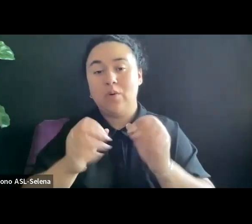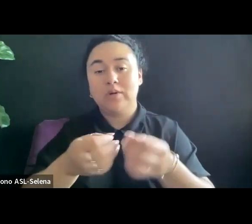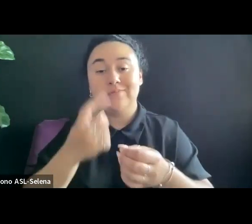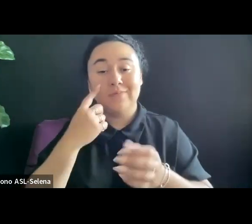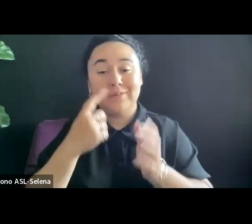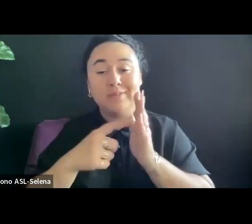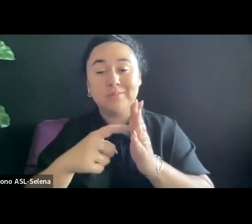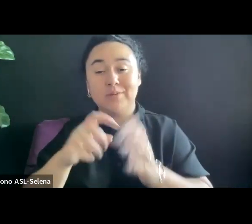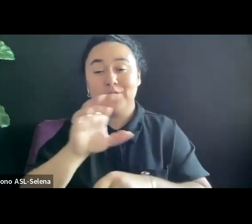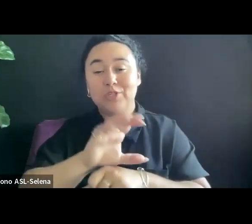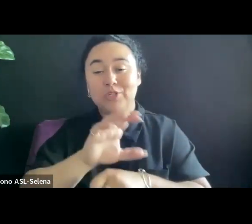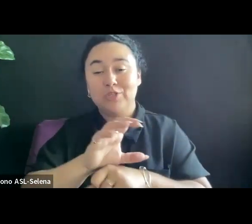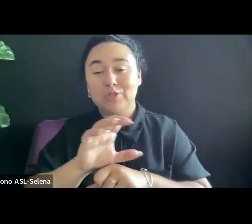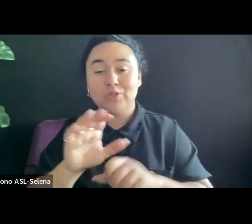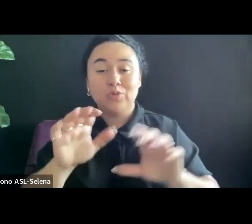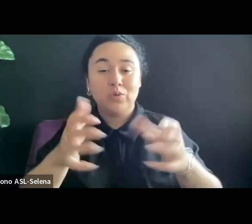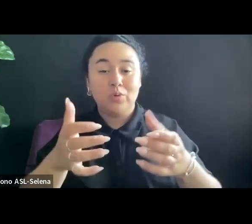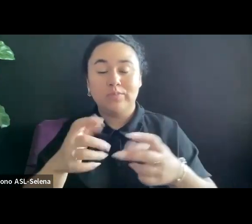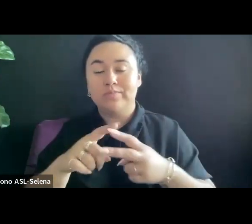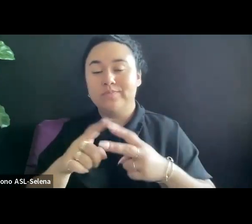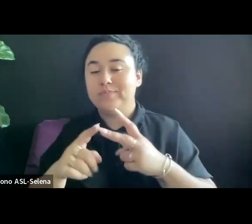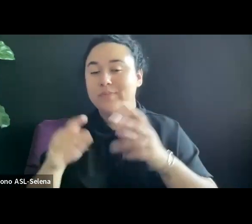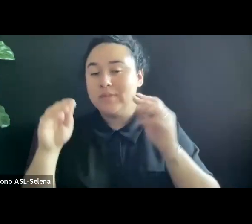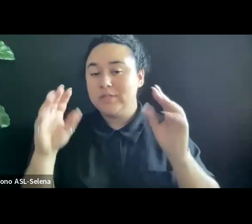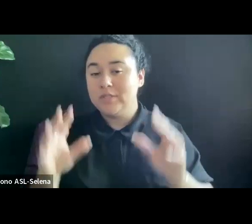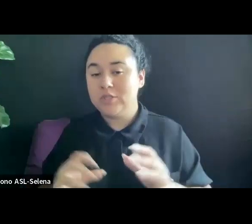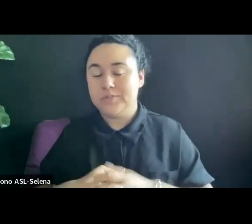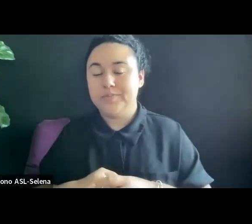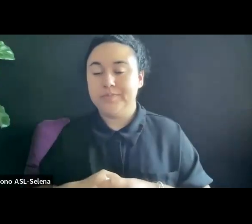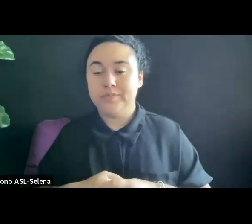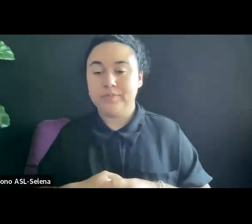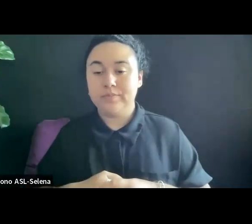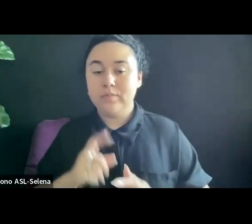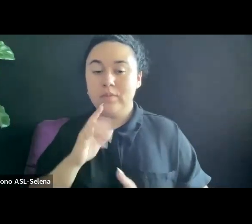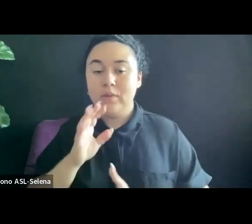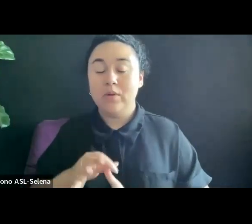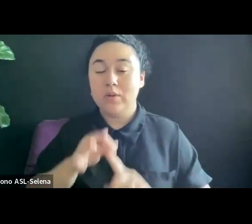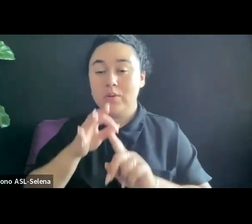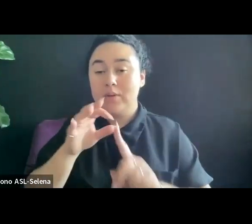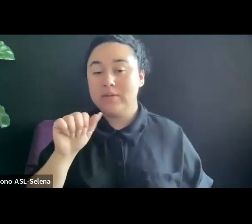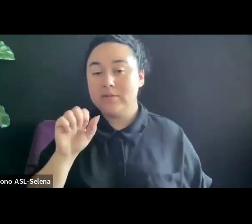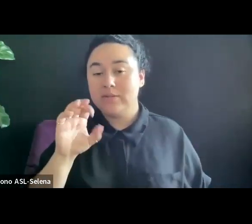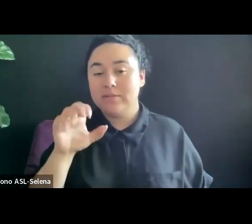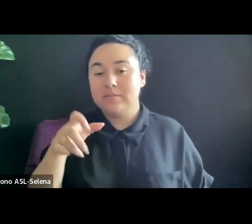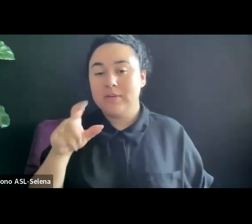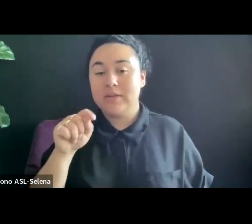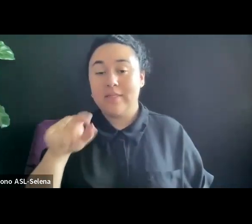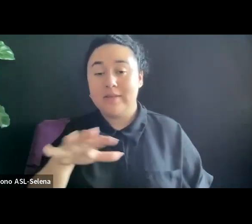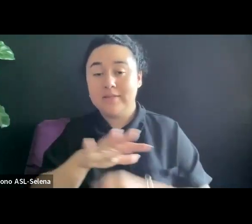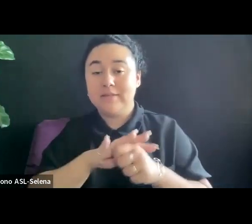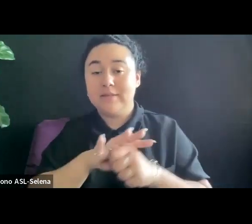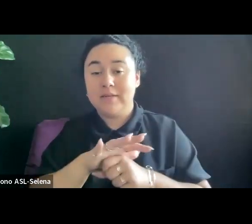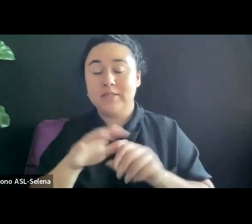THE UNIQUE ASPECT OF THE SECTOR OF DISTRIBUTION IS THAT IT IS NOT DEADLINE DRIVEN BASED. IT IS NOT